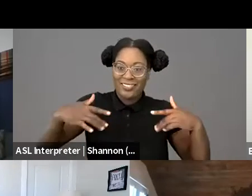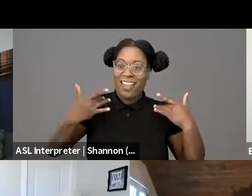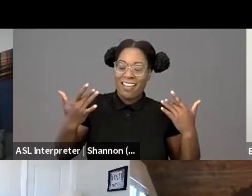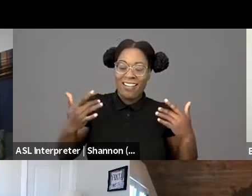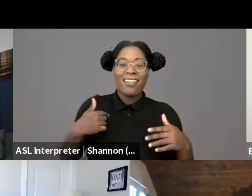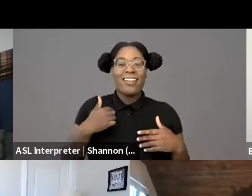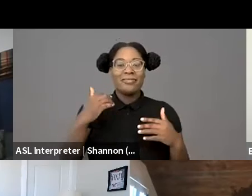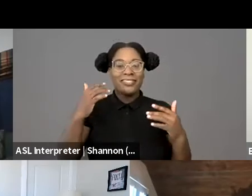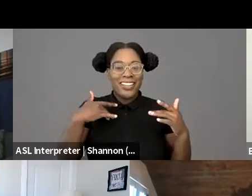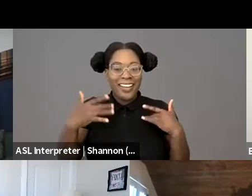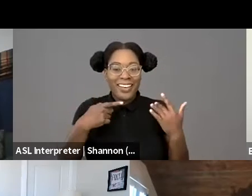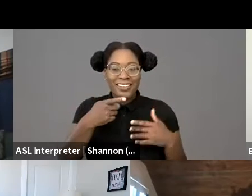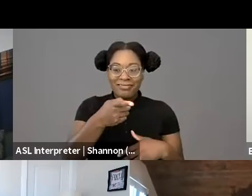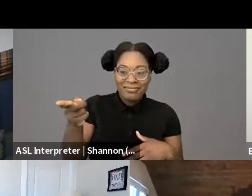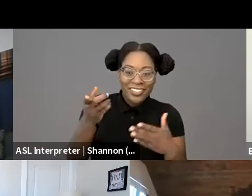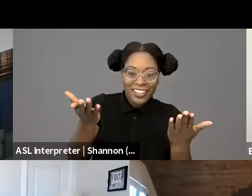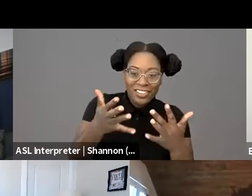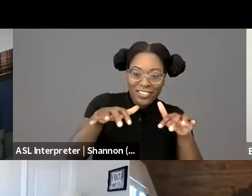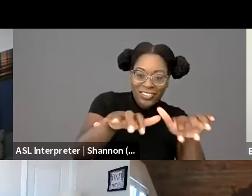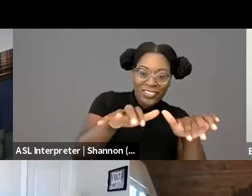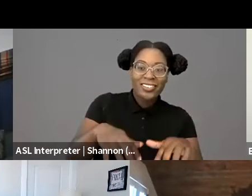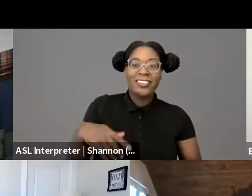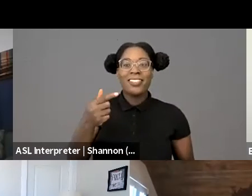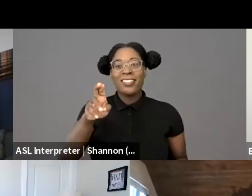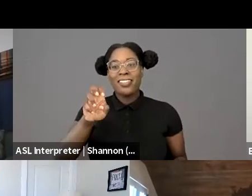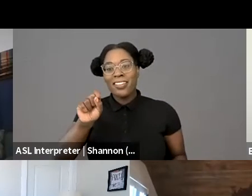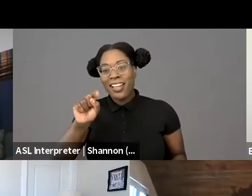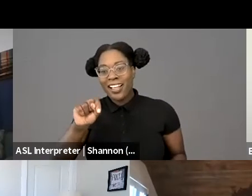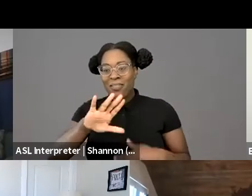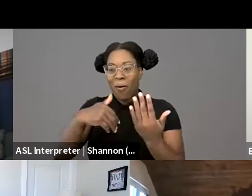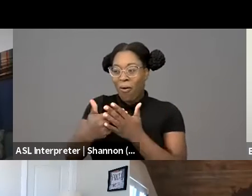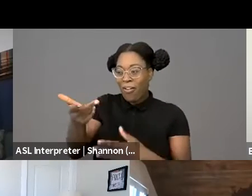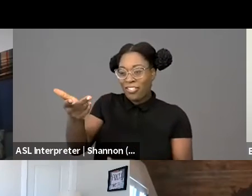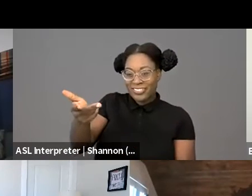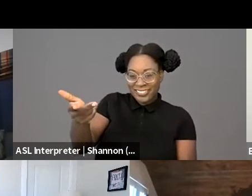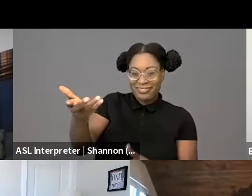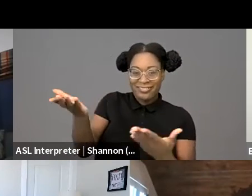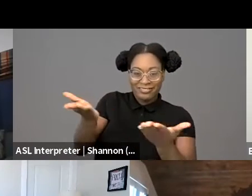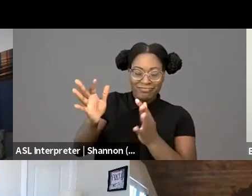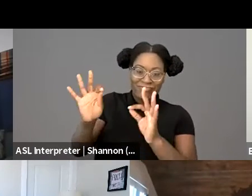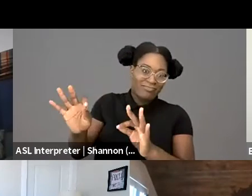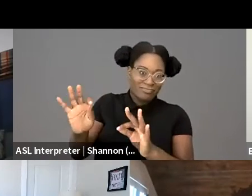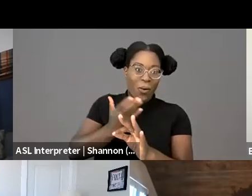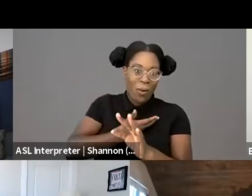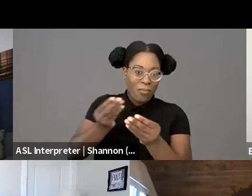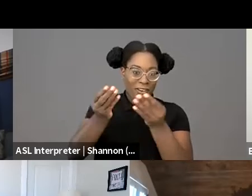I'm so excited for our guests, Etienne Toussaint and Bennett Capers, and our fantastic moderator and fellow, Iltaff Bala.